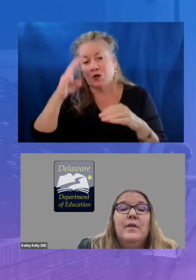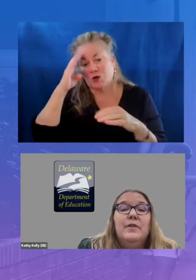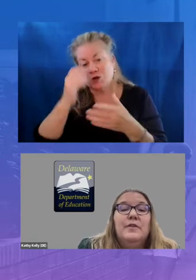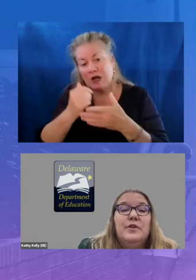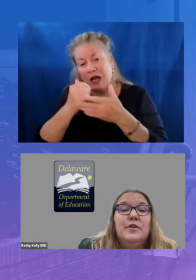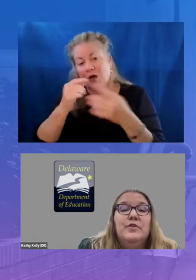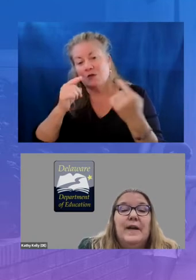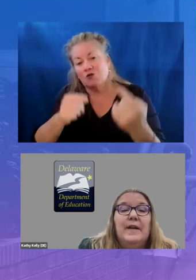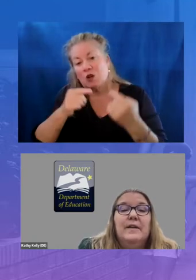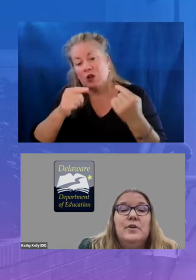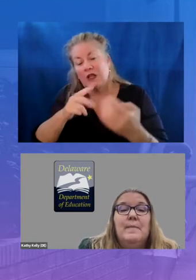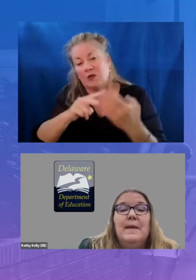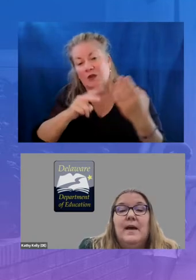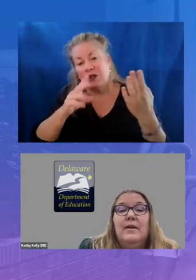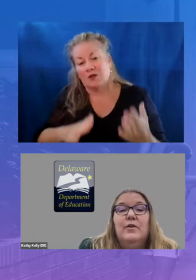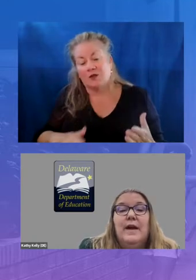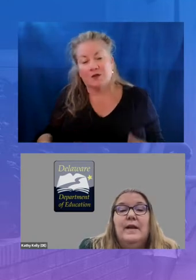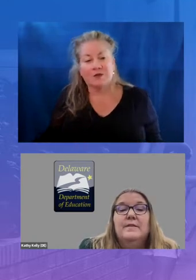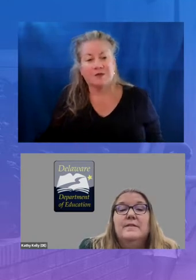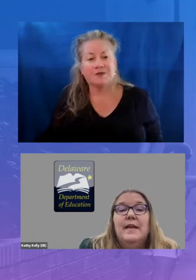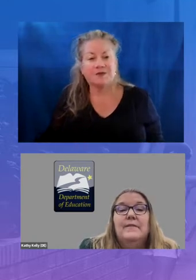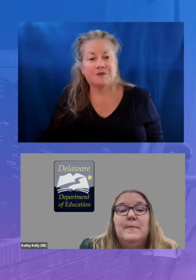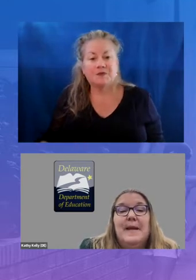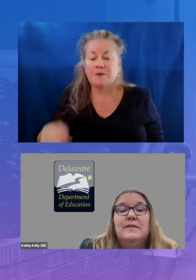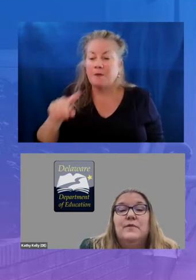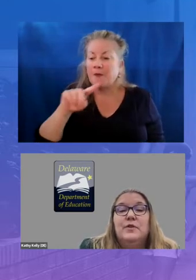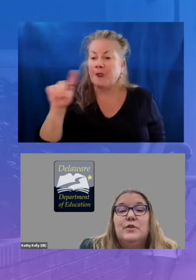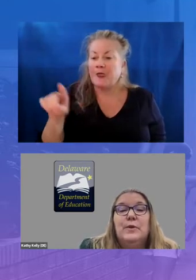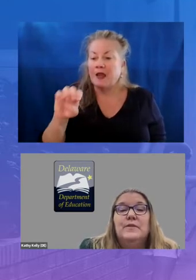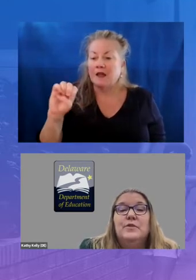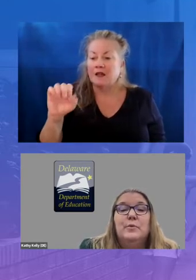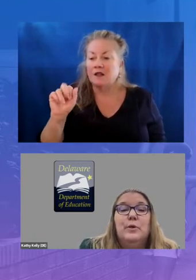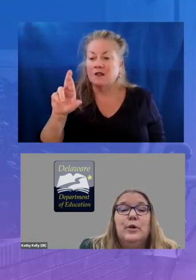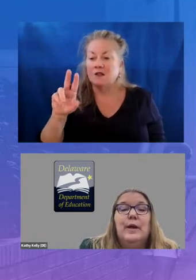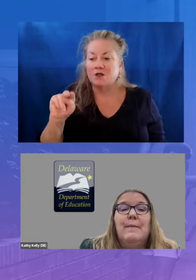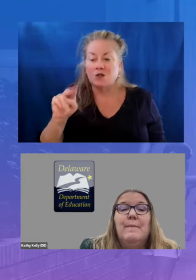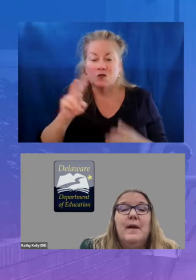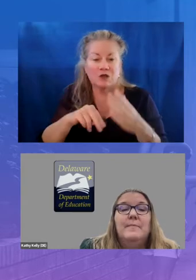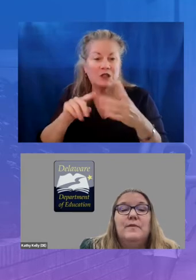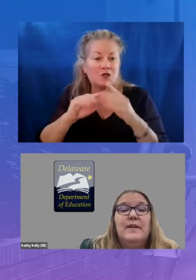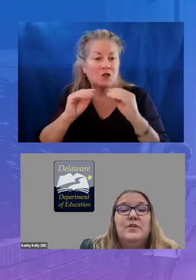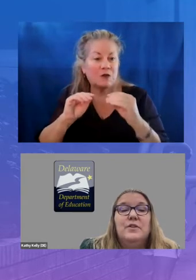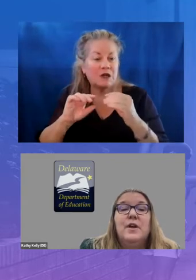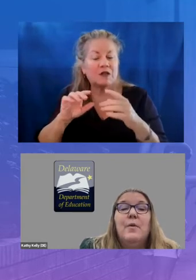the zearn training taught me how to create safe space for students to learn and make observations